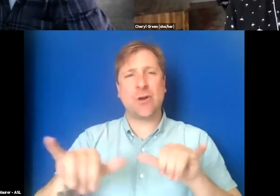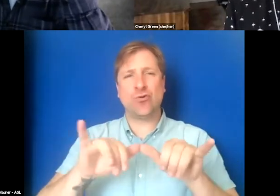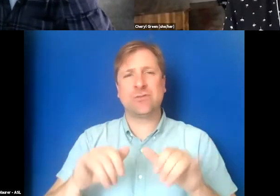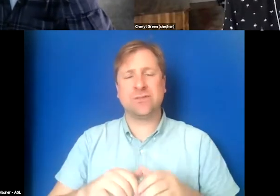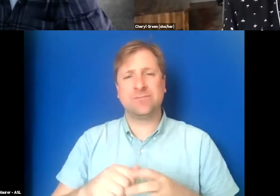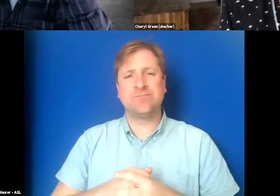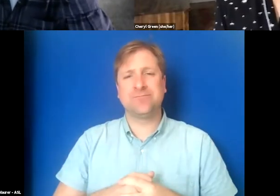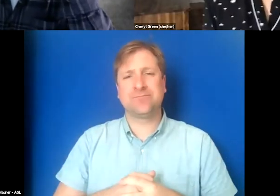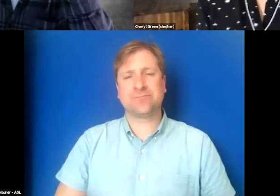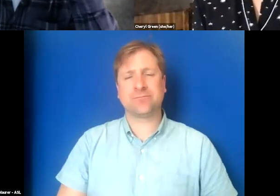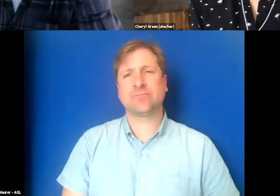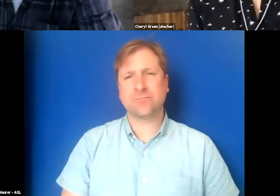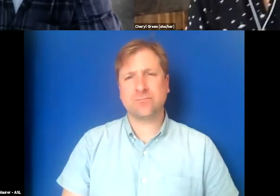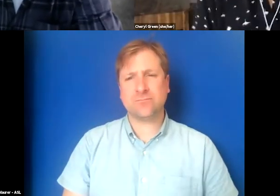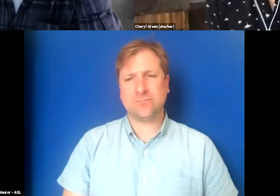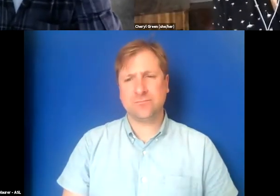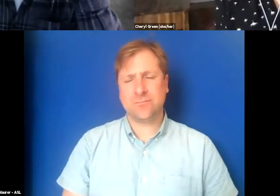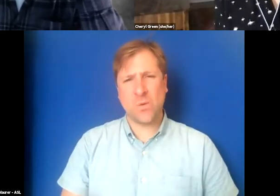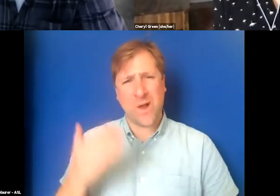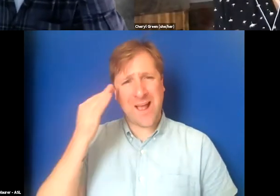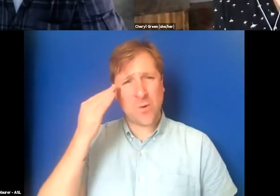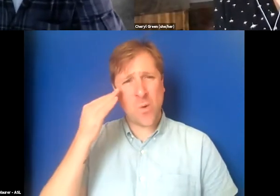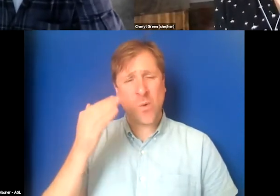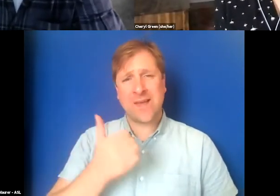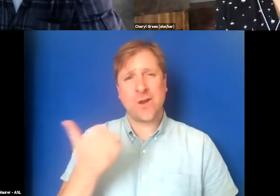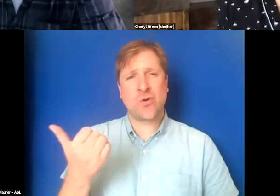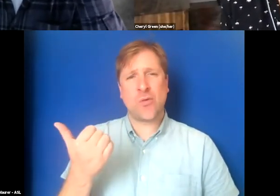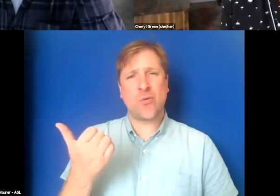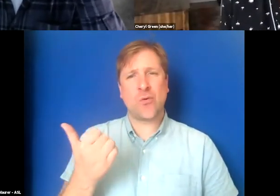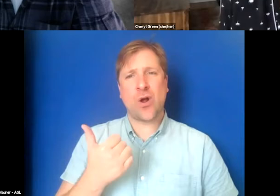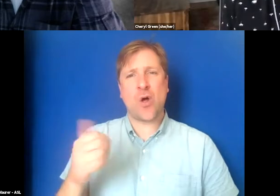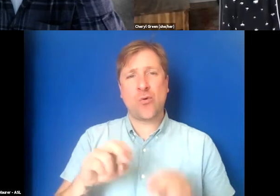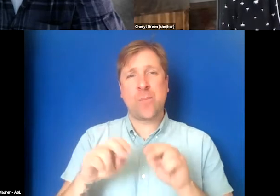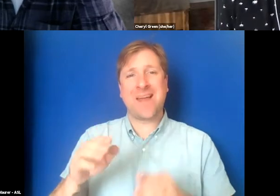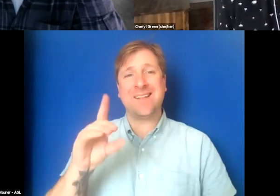And then I do know that our other panelist, Delbert Whetter,